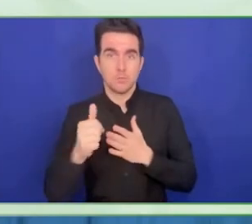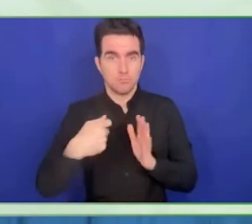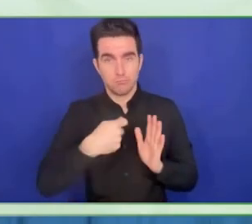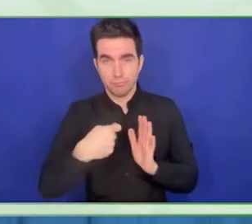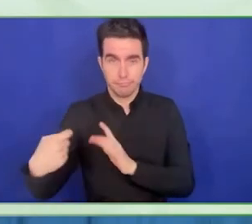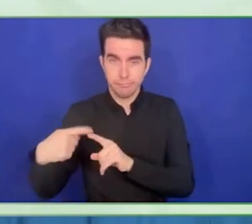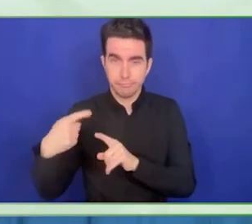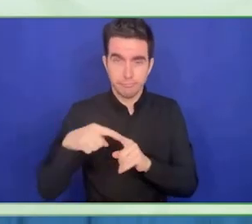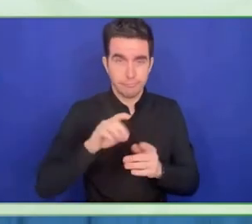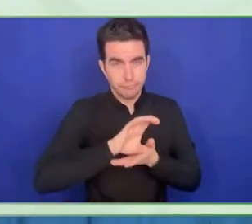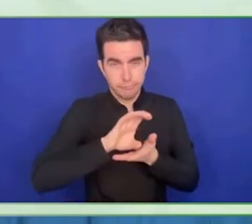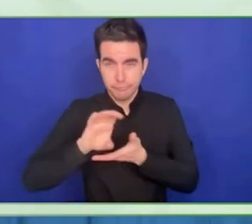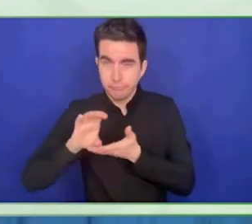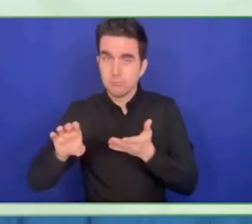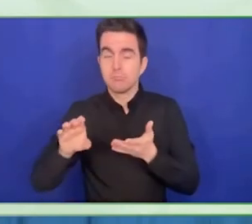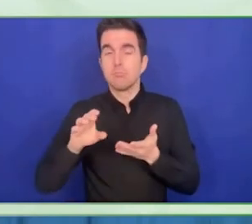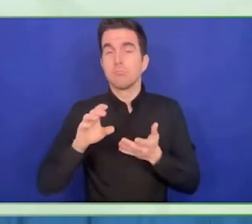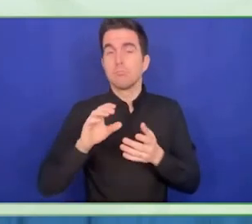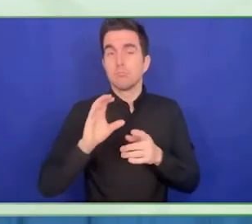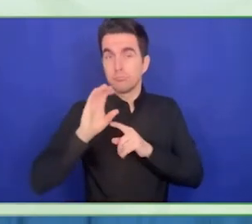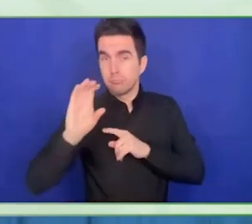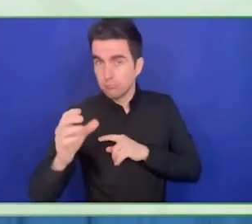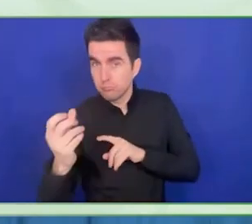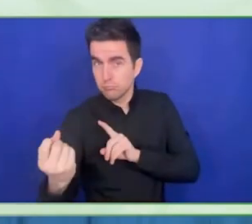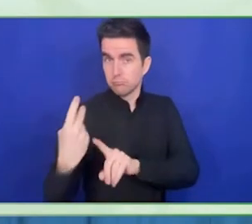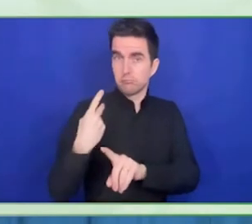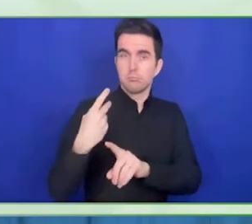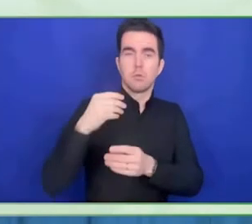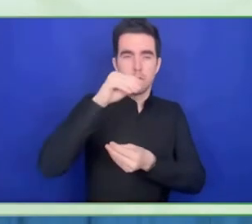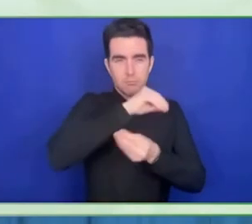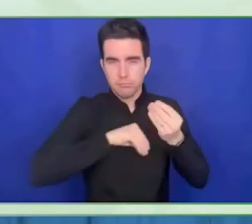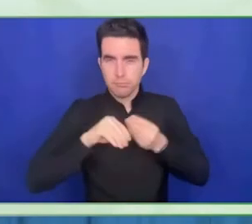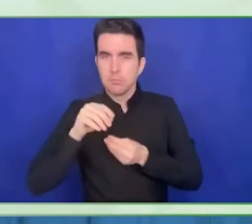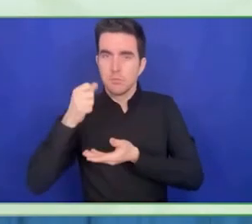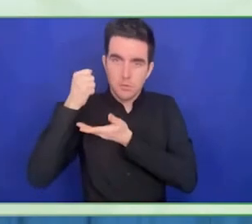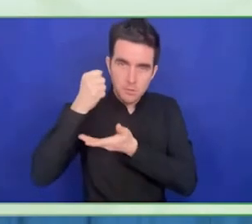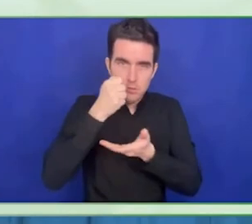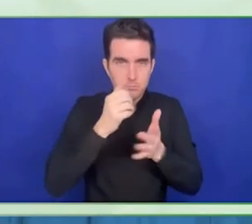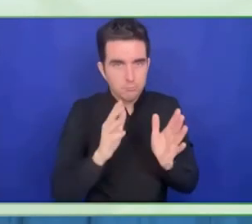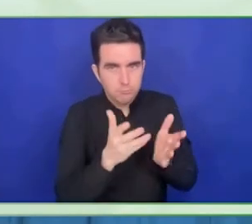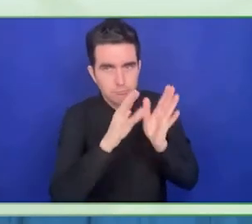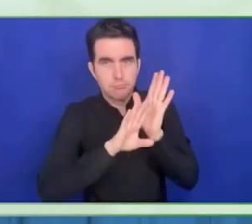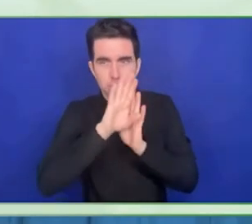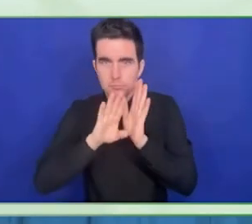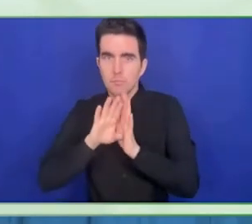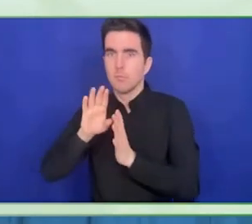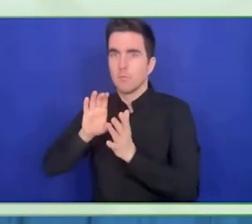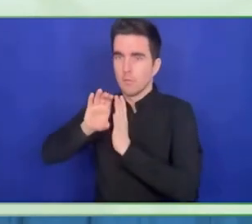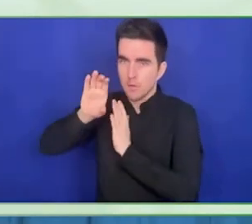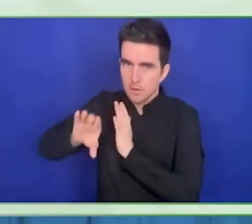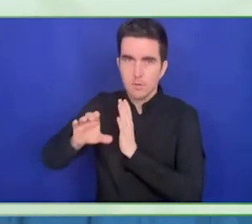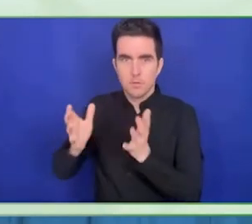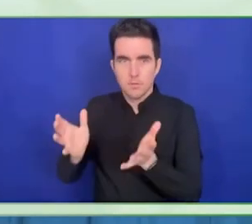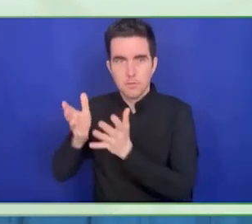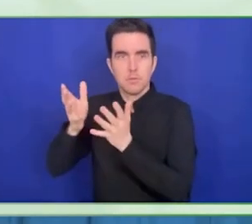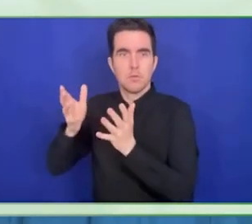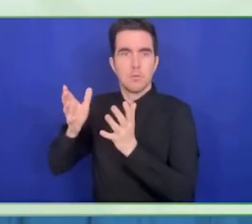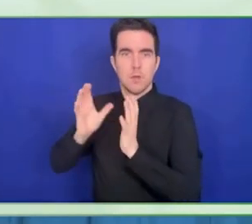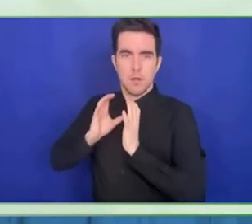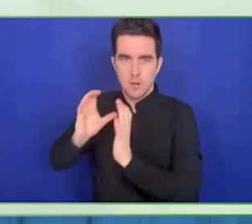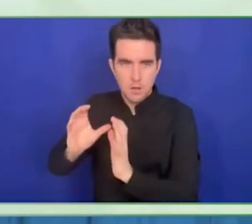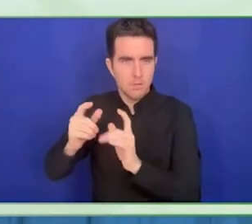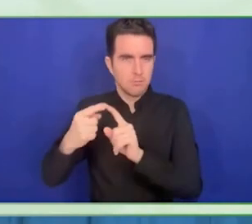This is the story of how a brand was born, the IDB Lab, it was done